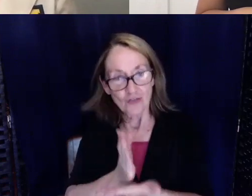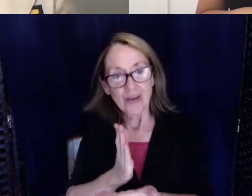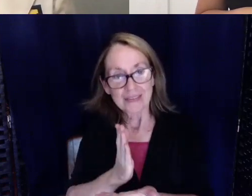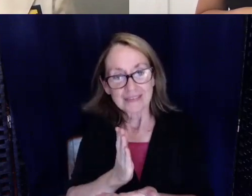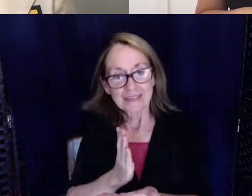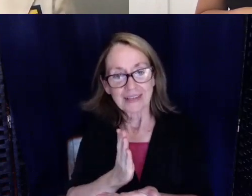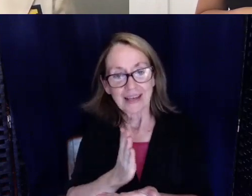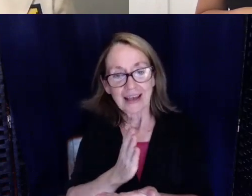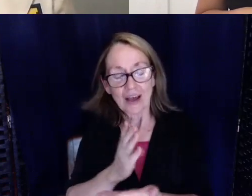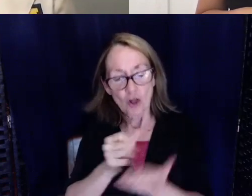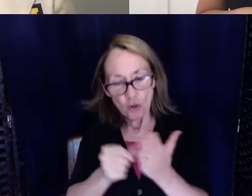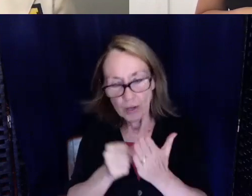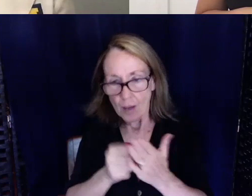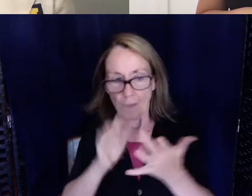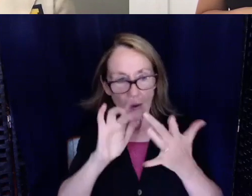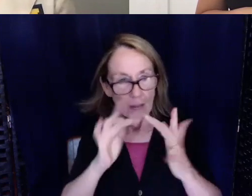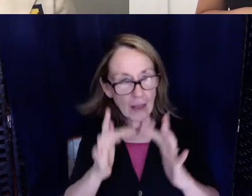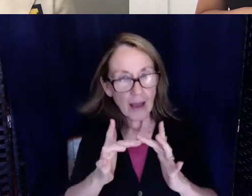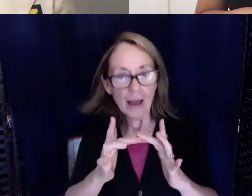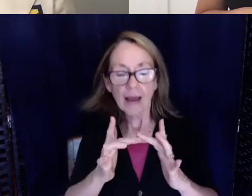look it up online or print it out take it home memorize it.